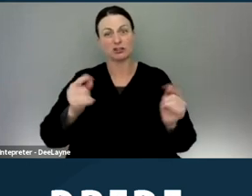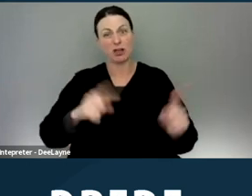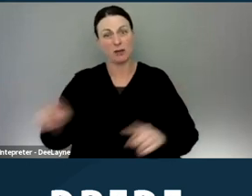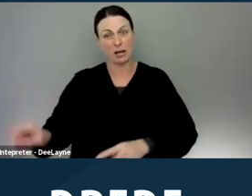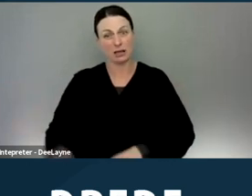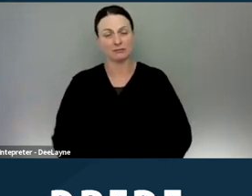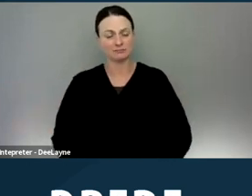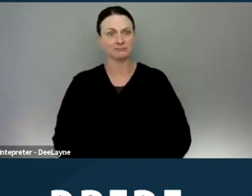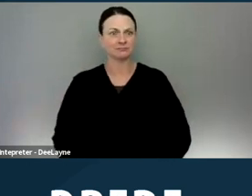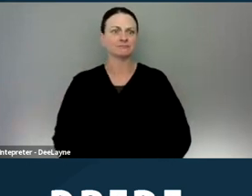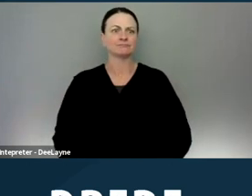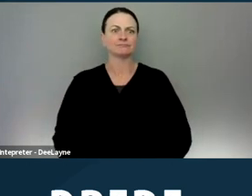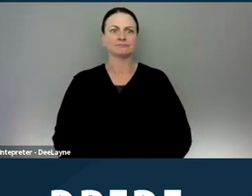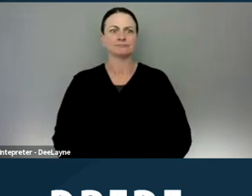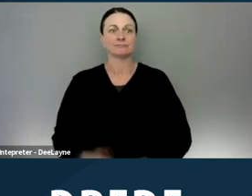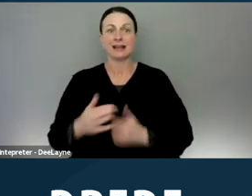I think the next slide is Chancelas. Thank you.